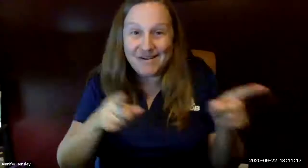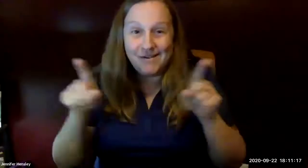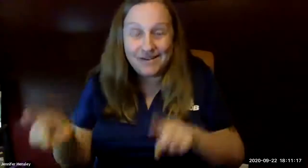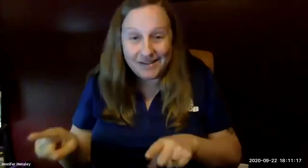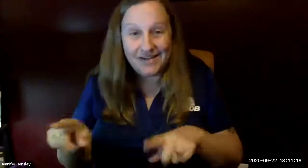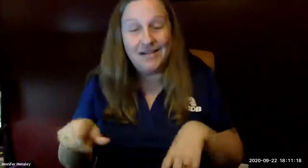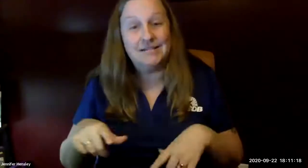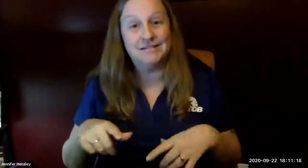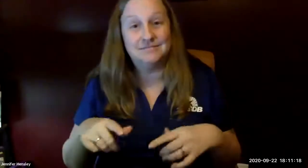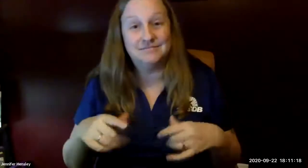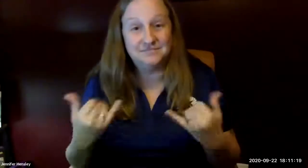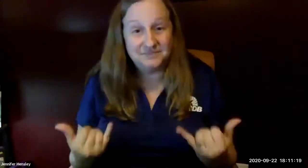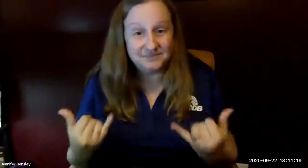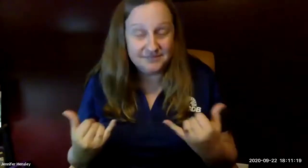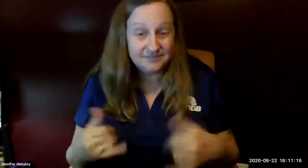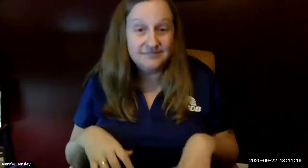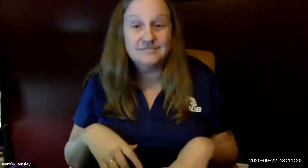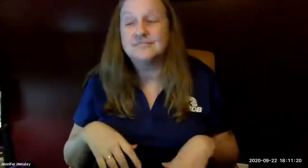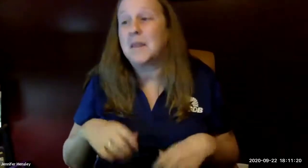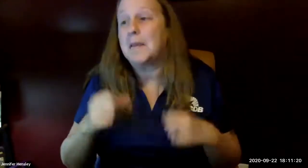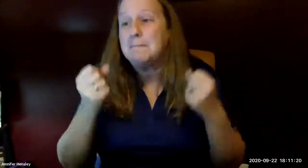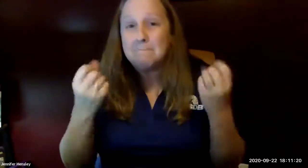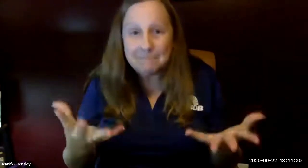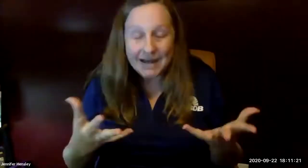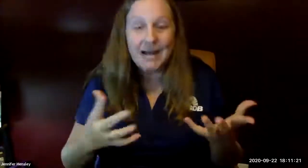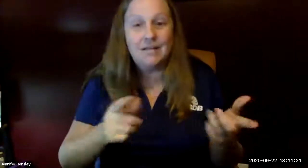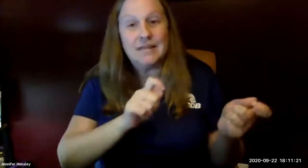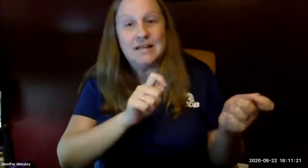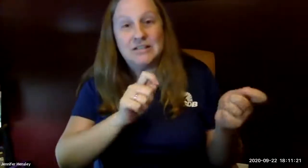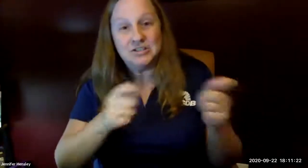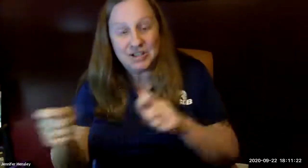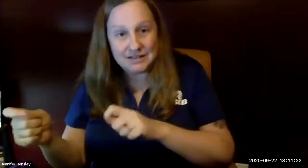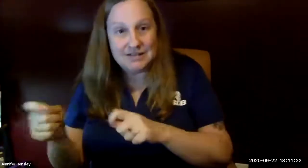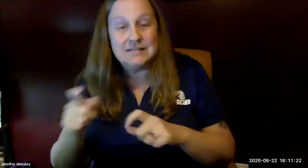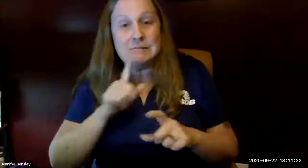there has been a lot going on